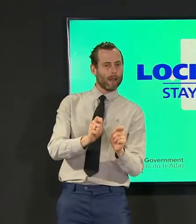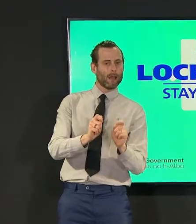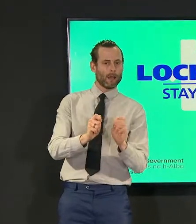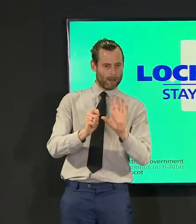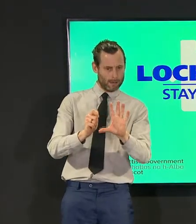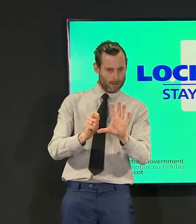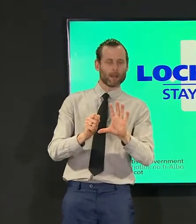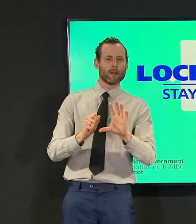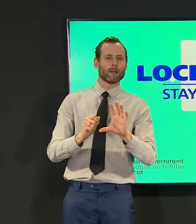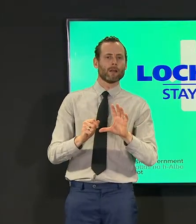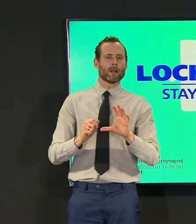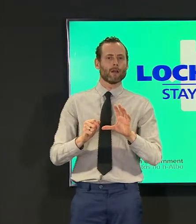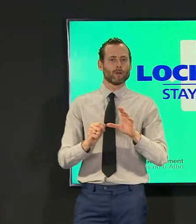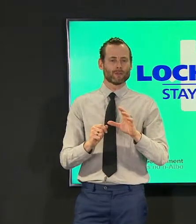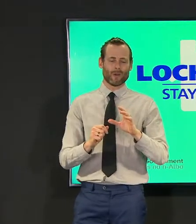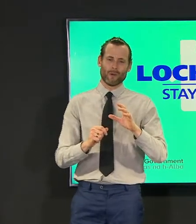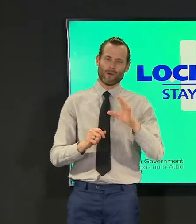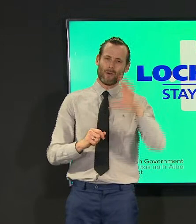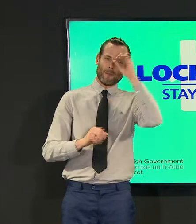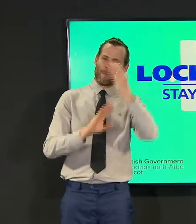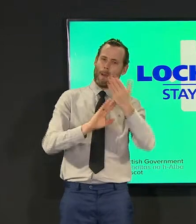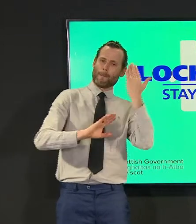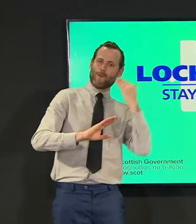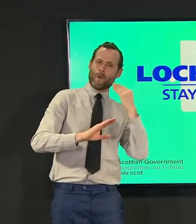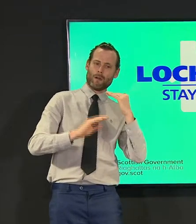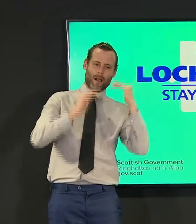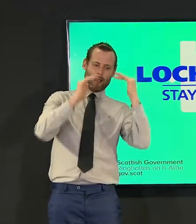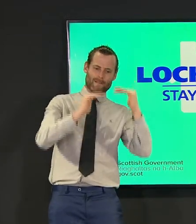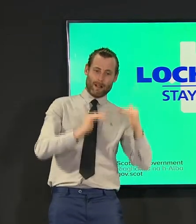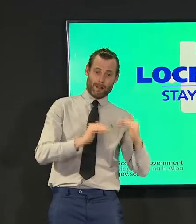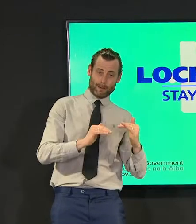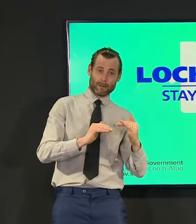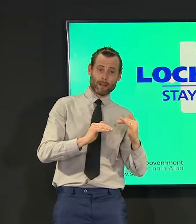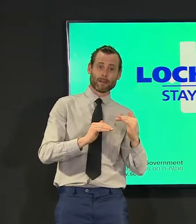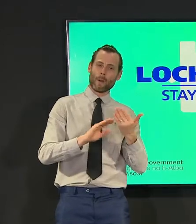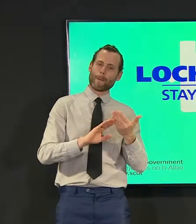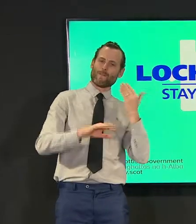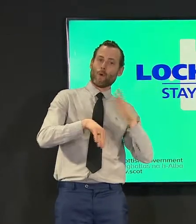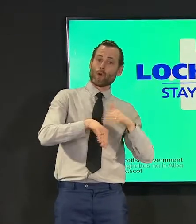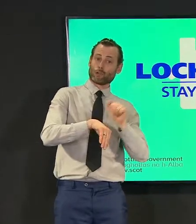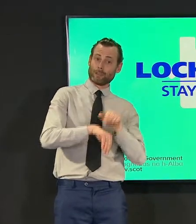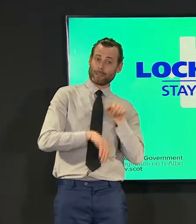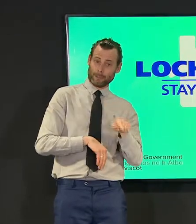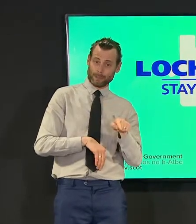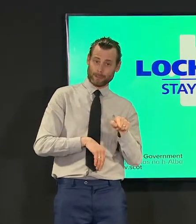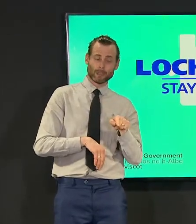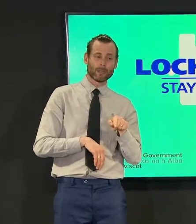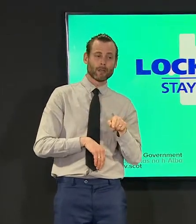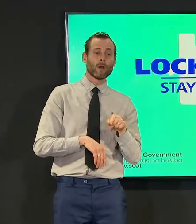uh before we entered the christmas period um and the steps that we would be taking the importance of